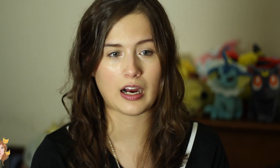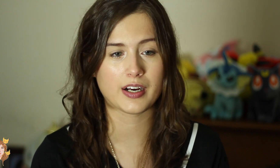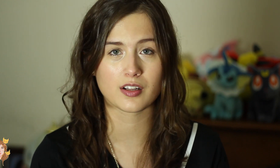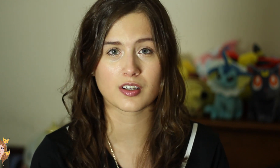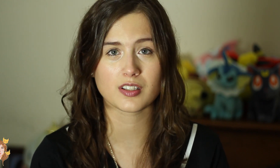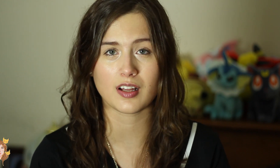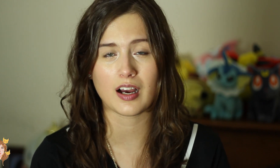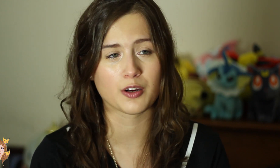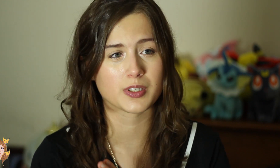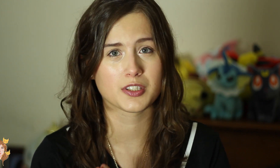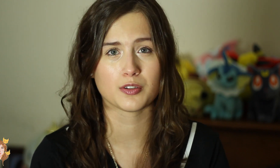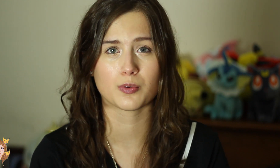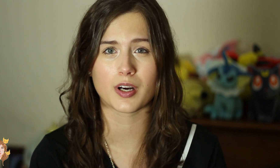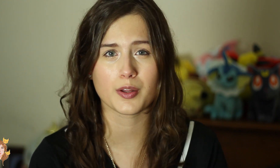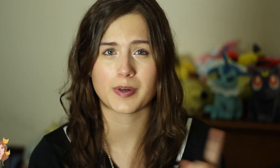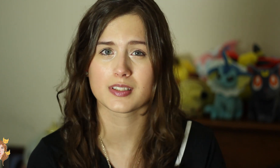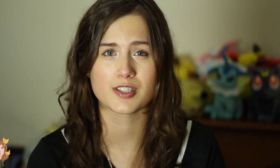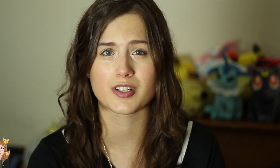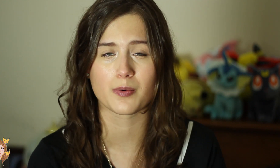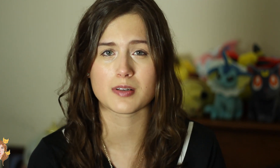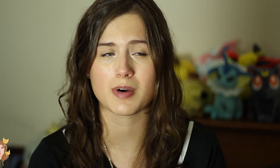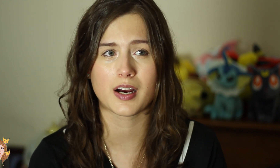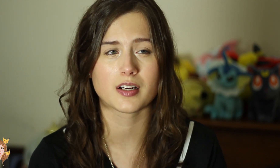I learned a lot. I went to one other presentation that wasn’t mine.